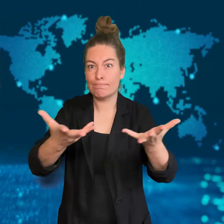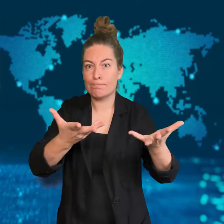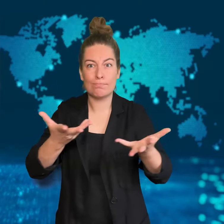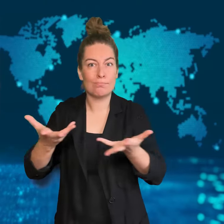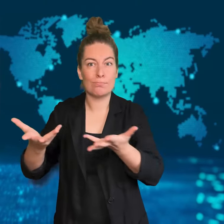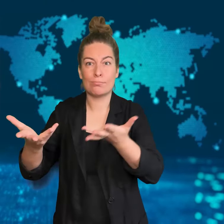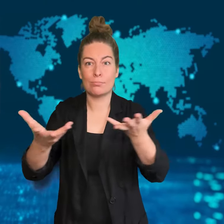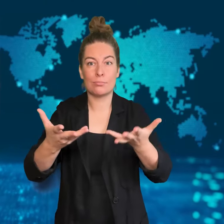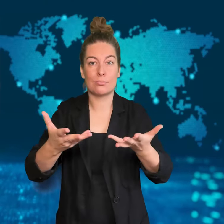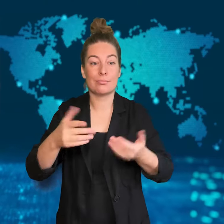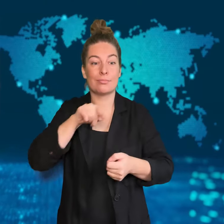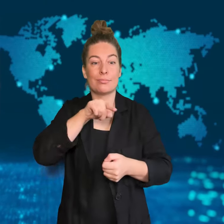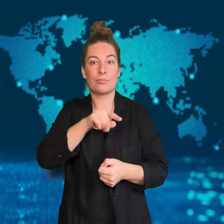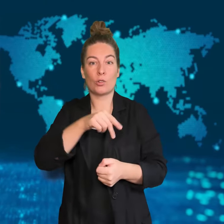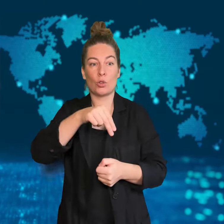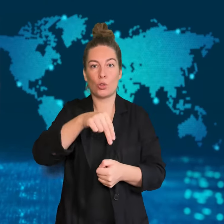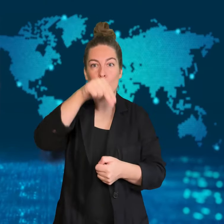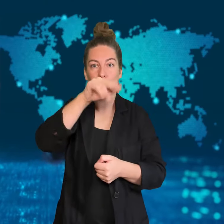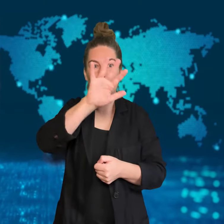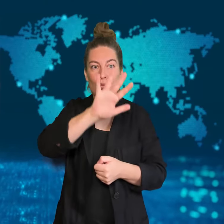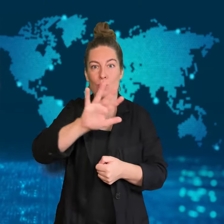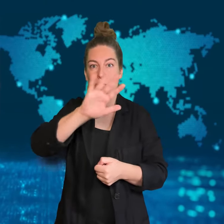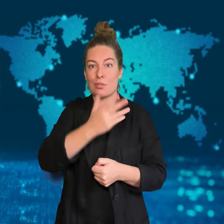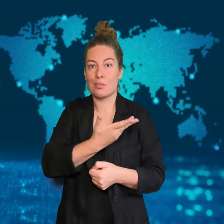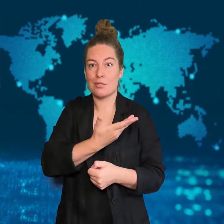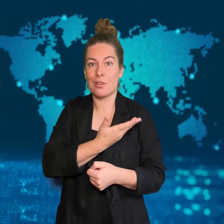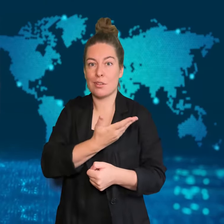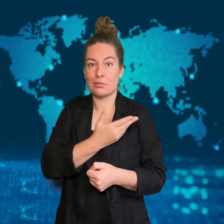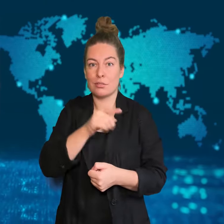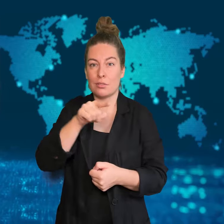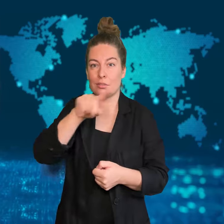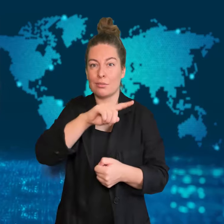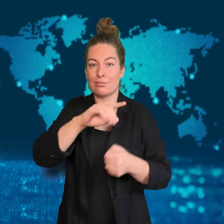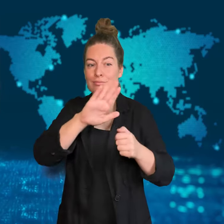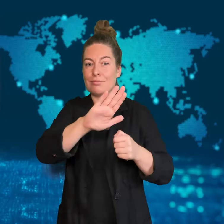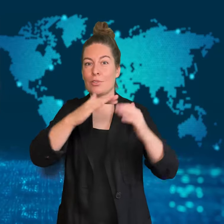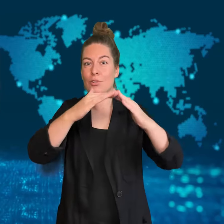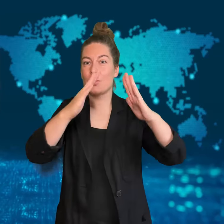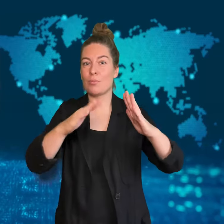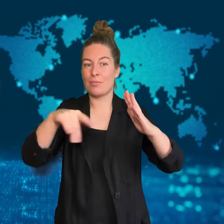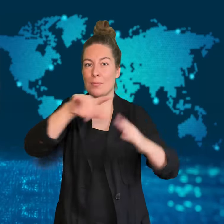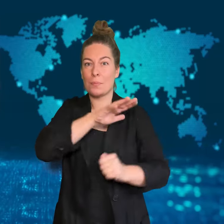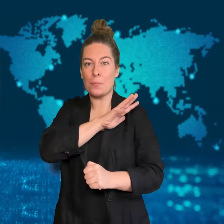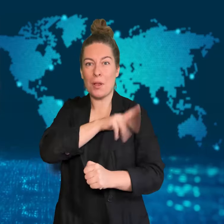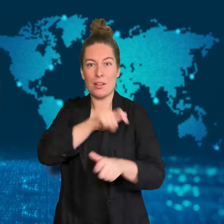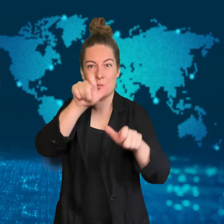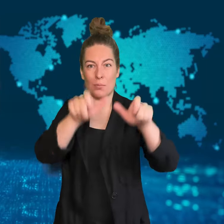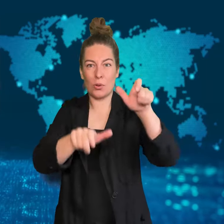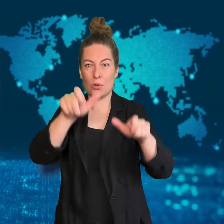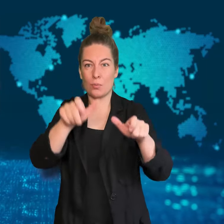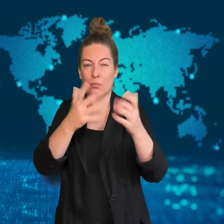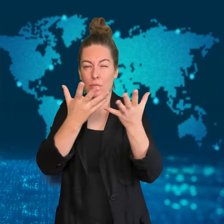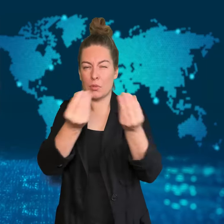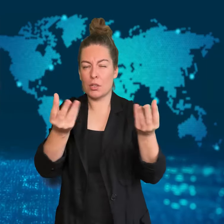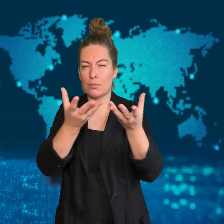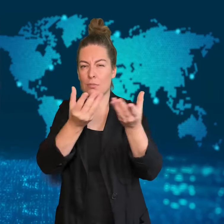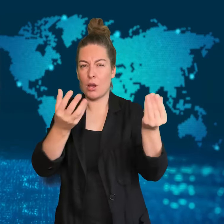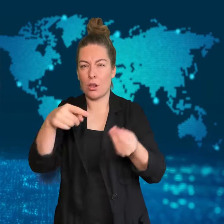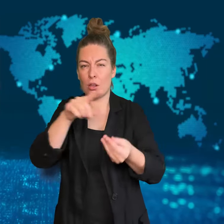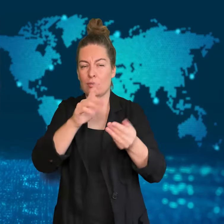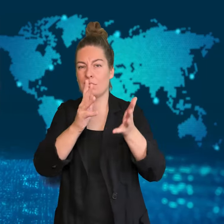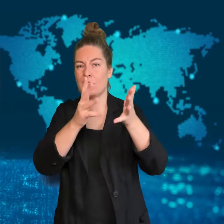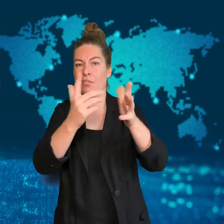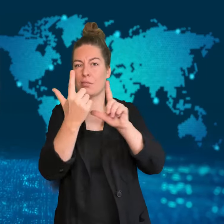Thousands of Palestinians have left their homes in northern Gaza to